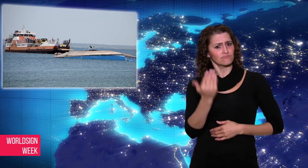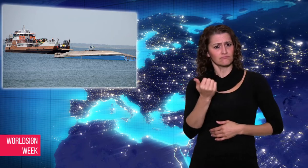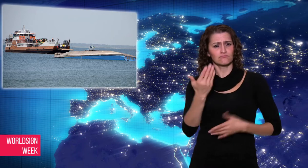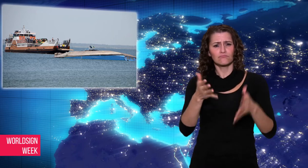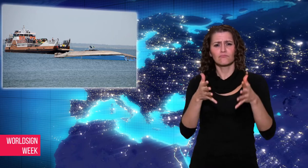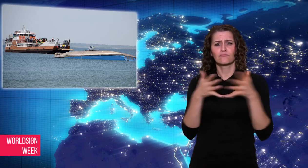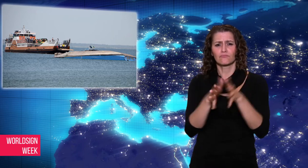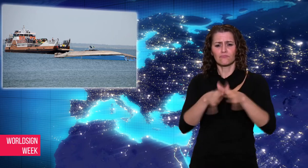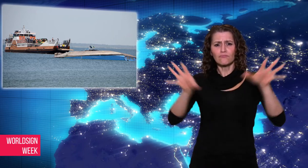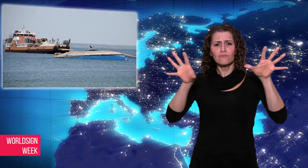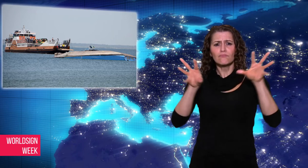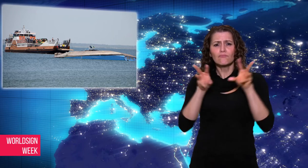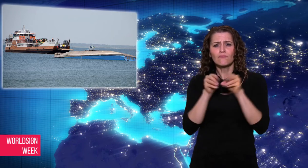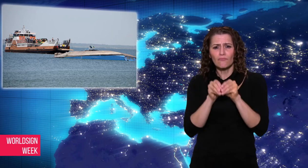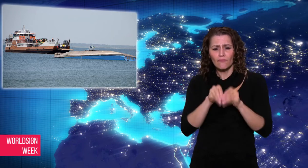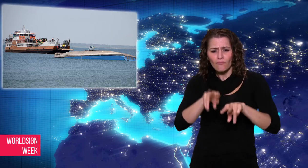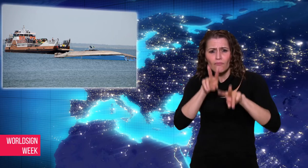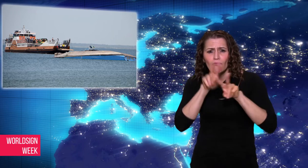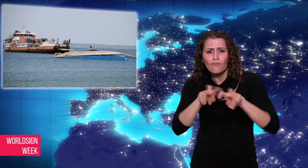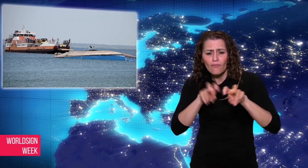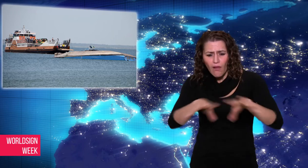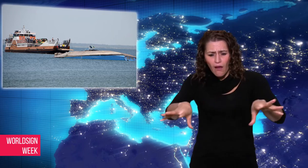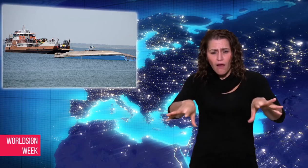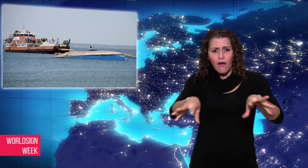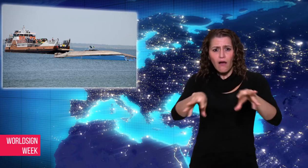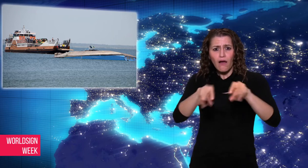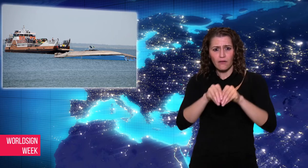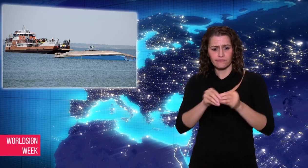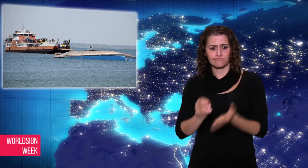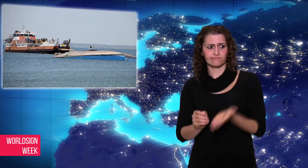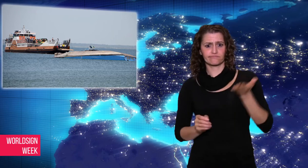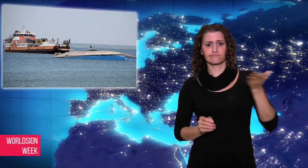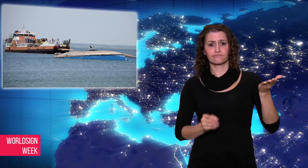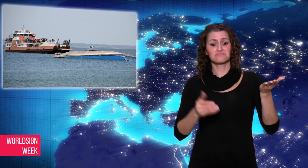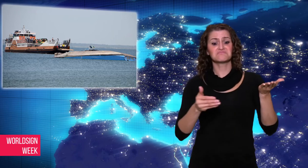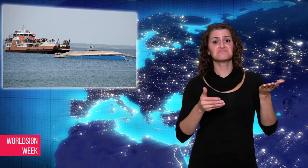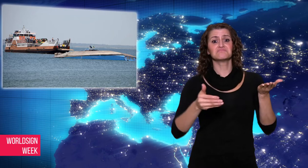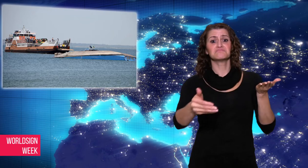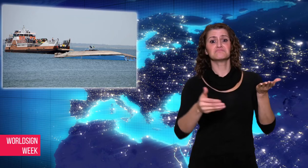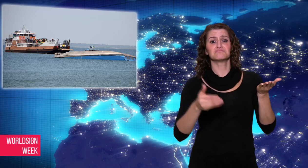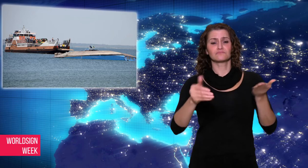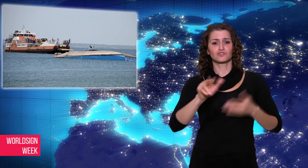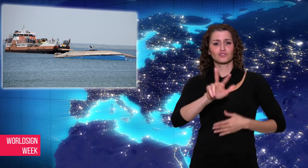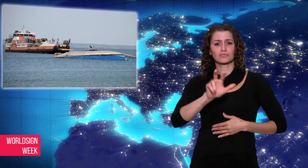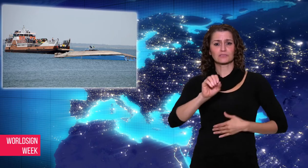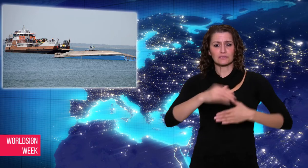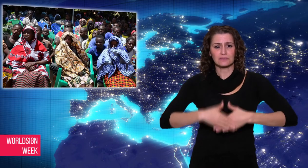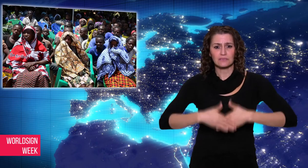report within 30 days. He also